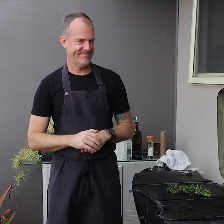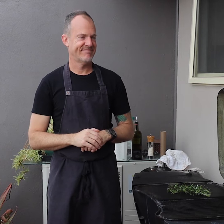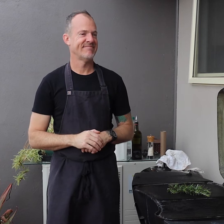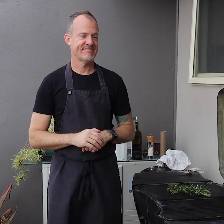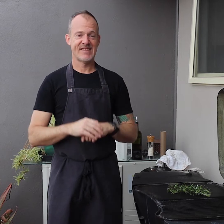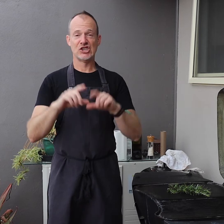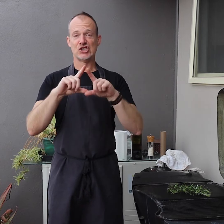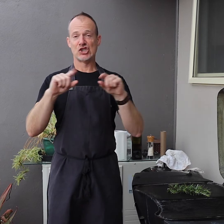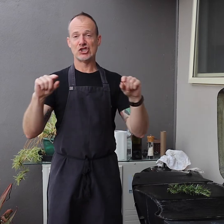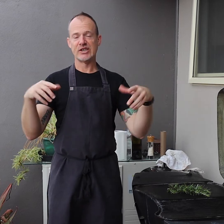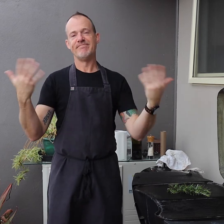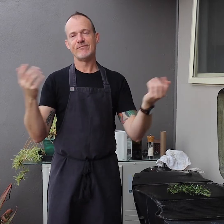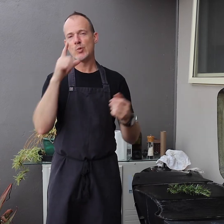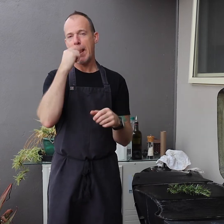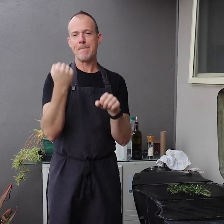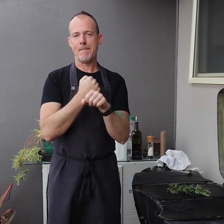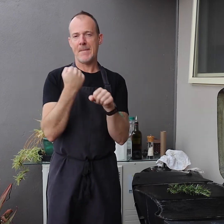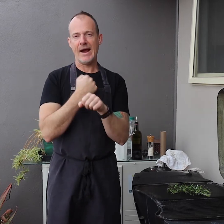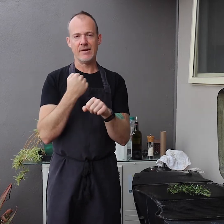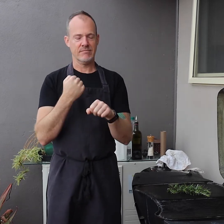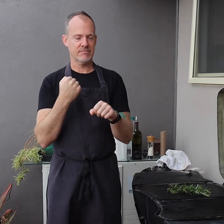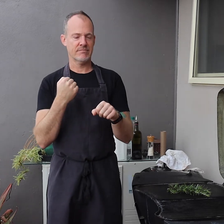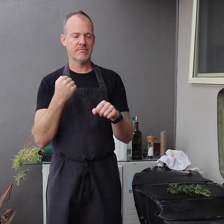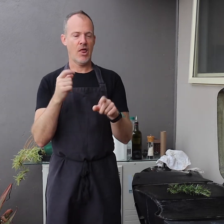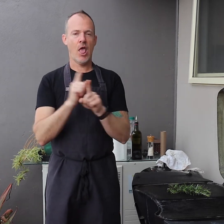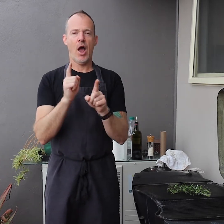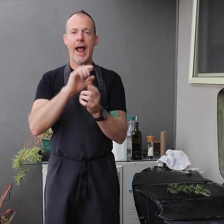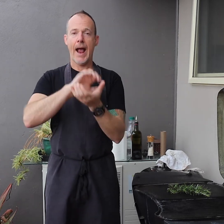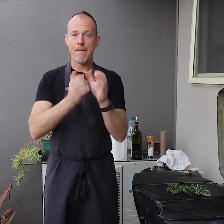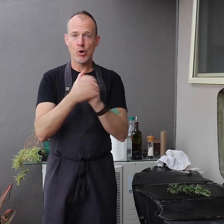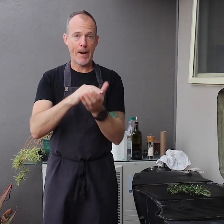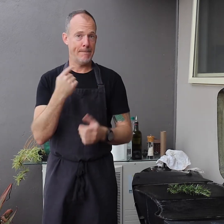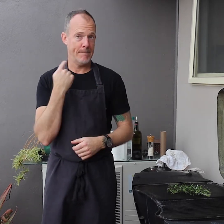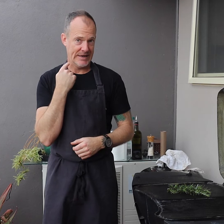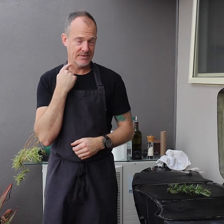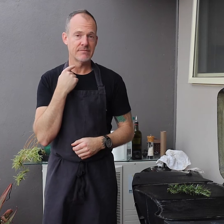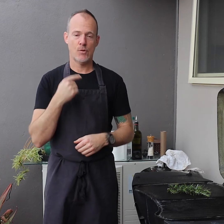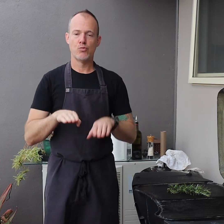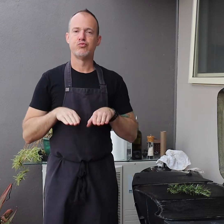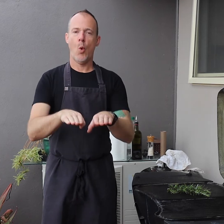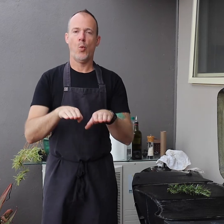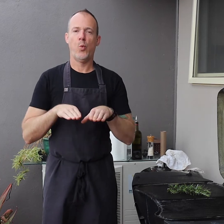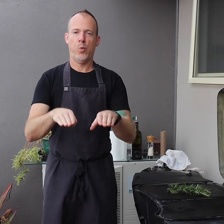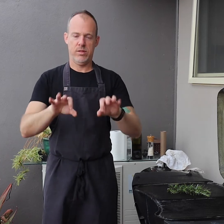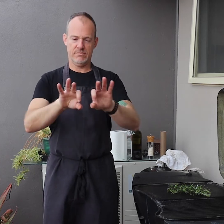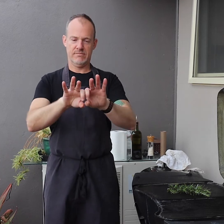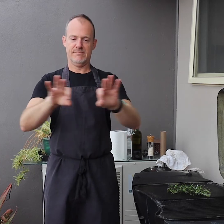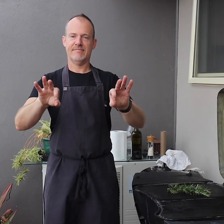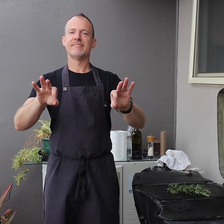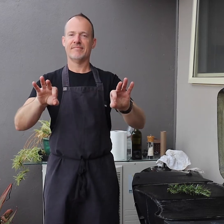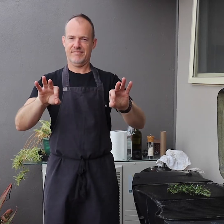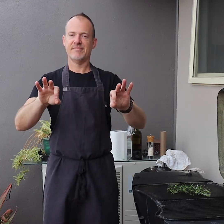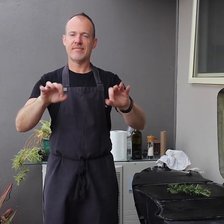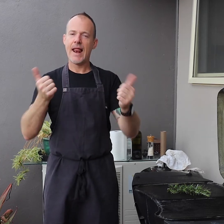You can make your own sausages by using burger meat and rolling it into a sausage.